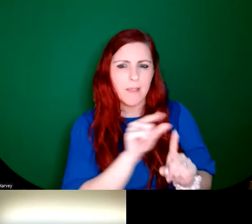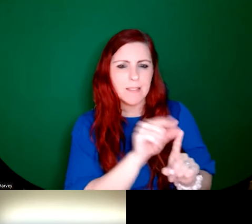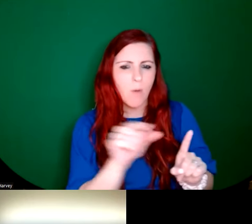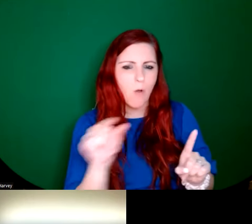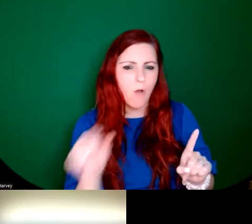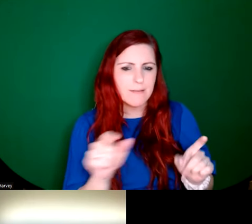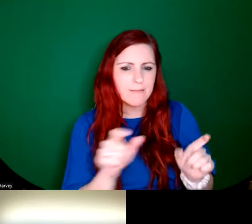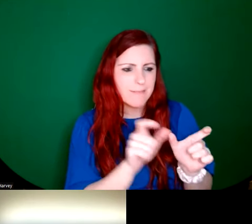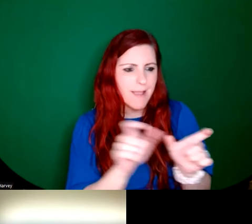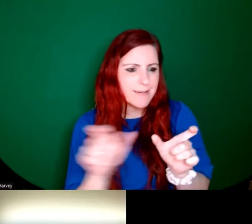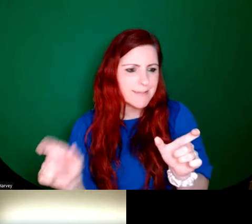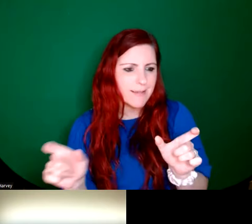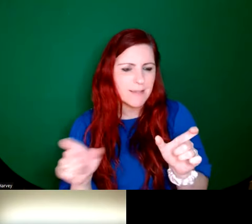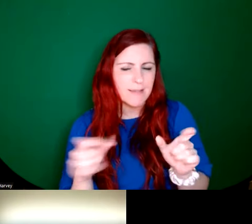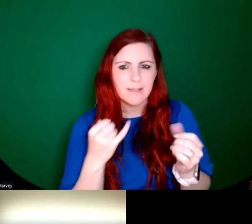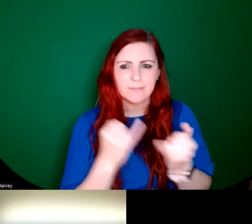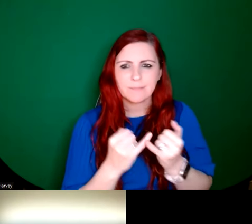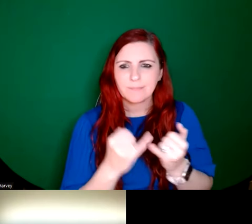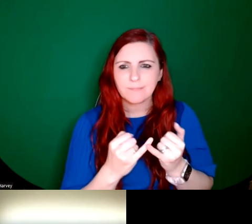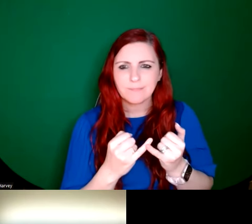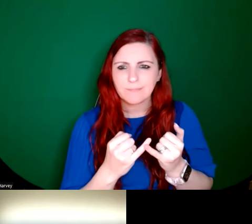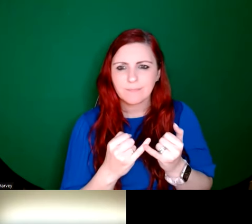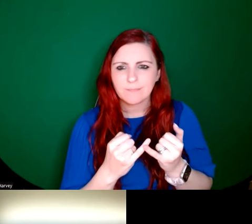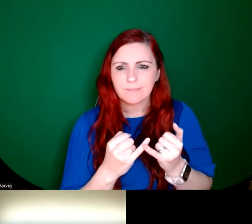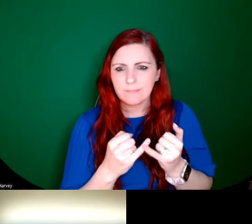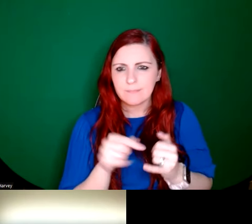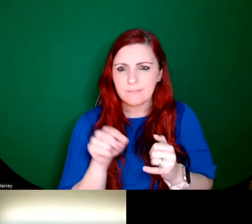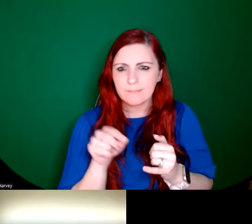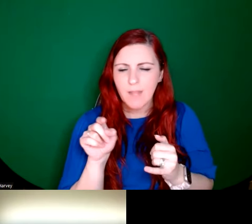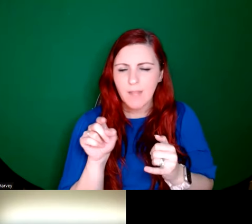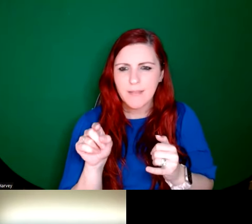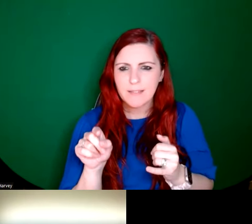you would see maybe in like, Pompeii, it's these larger kind of pieces of glass